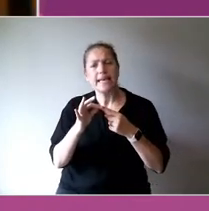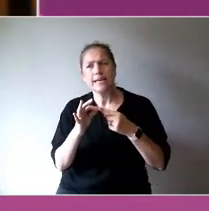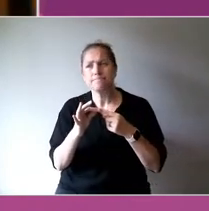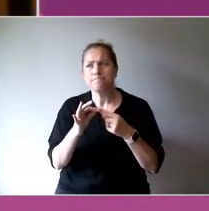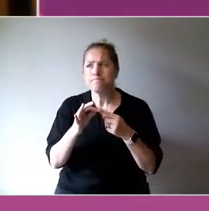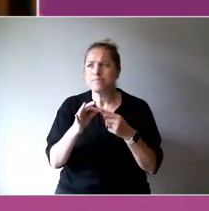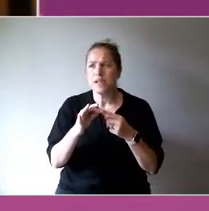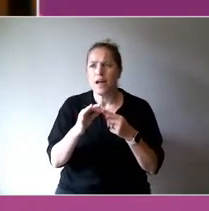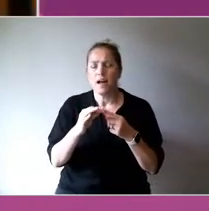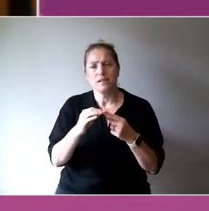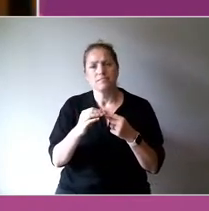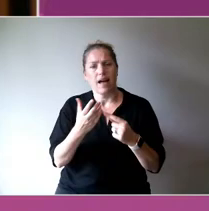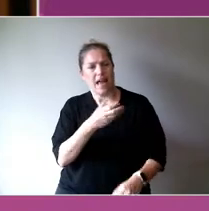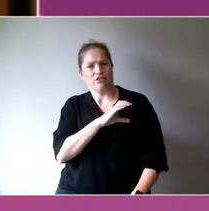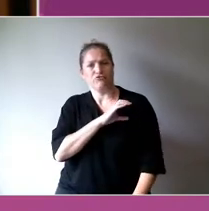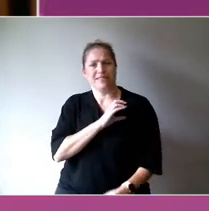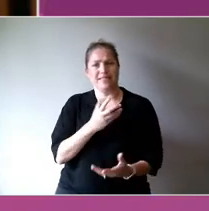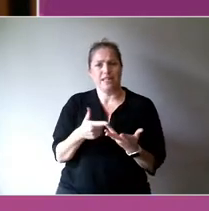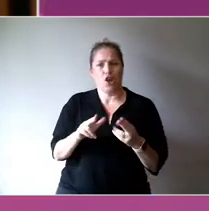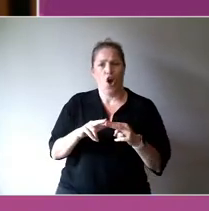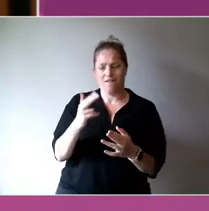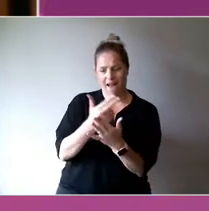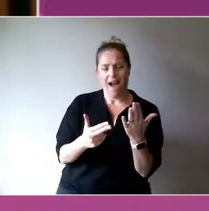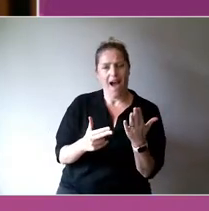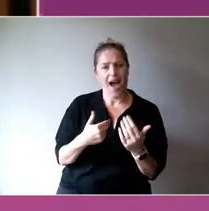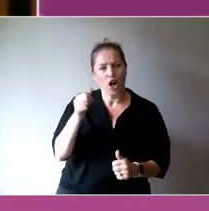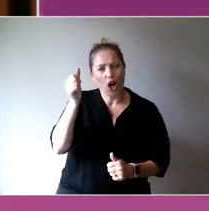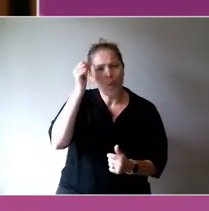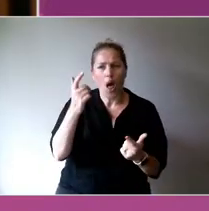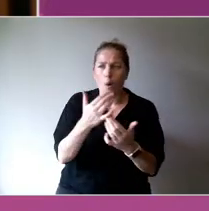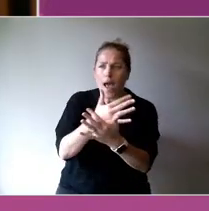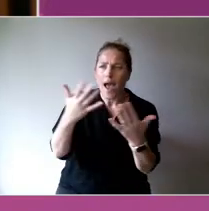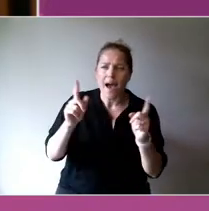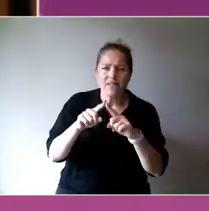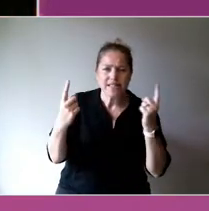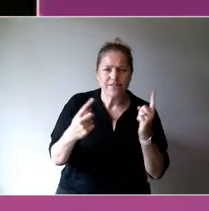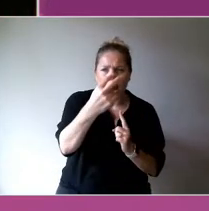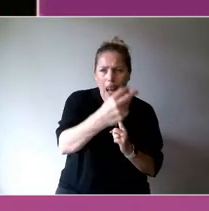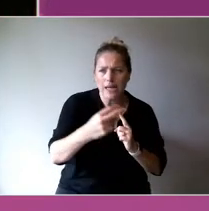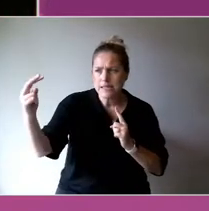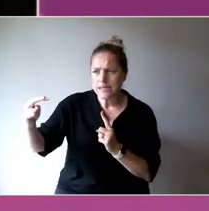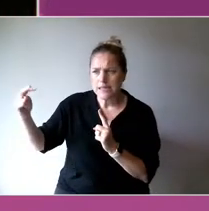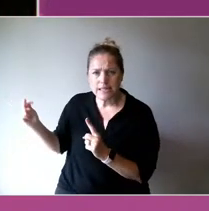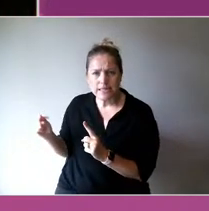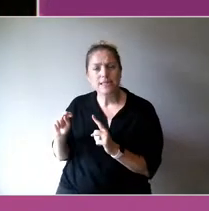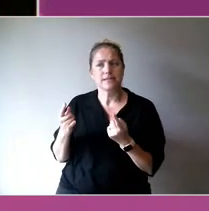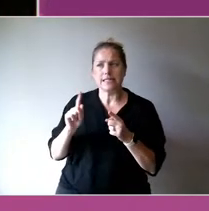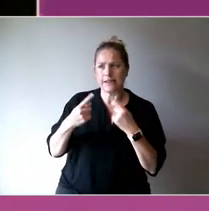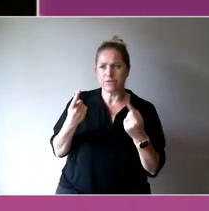that arts gives you to assessing and expectation management and benefits articulation, accepting